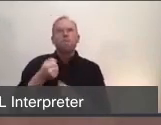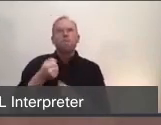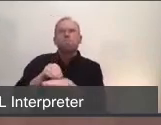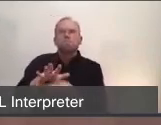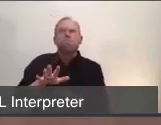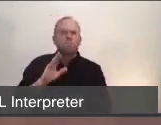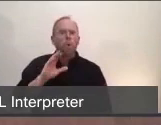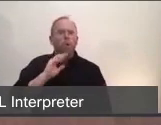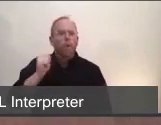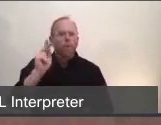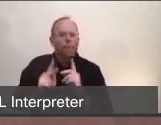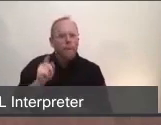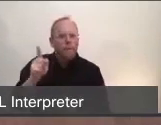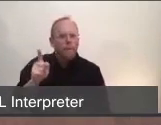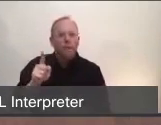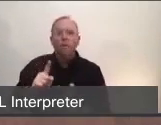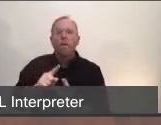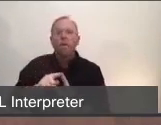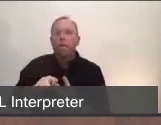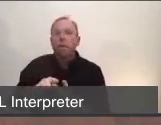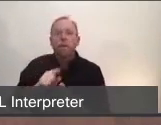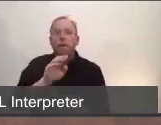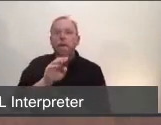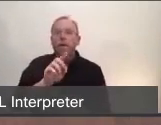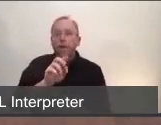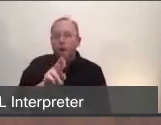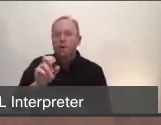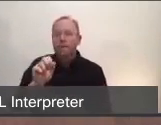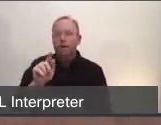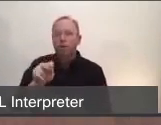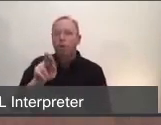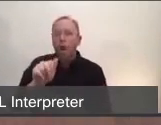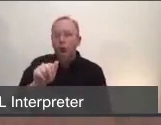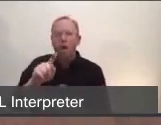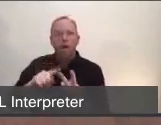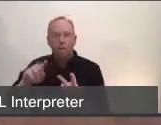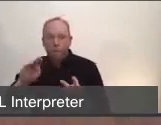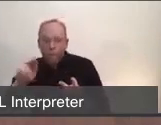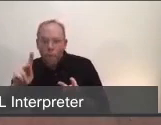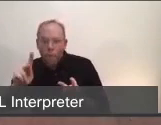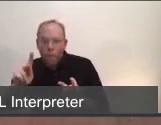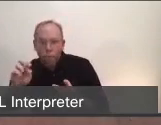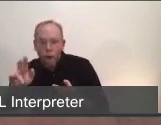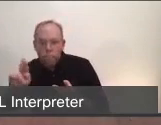and Dr. Santora and Mark Brown, I wonder if you might want to tackle this question together. Although Mark, I know you brought this up